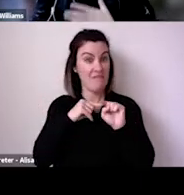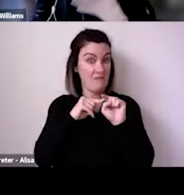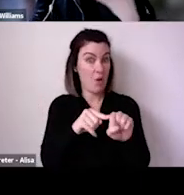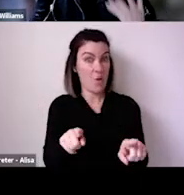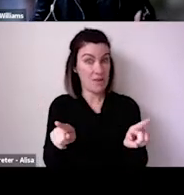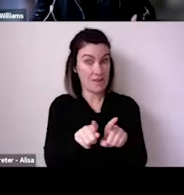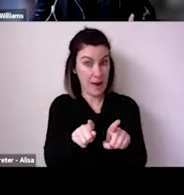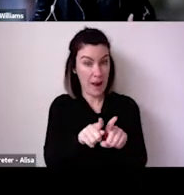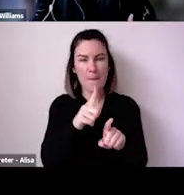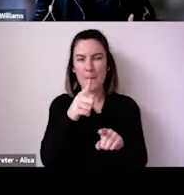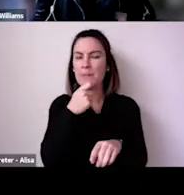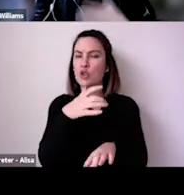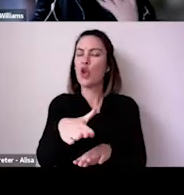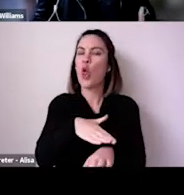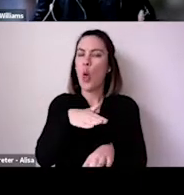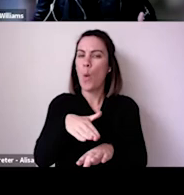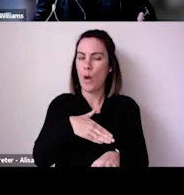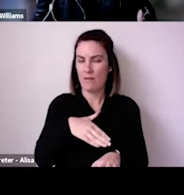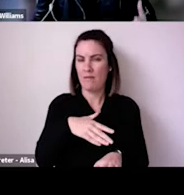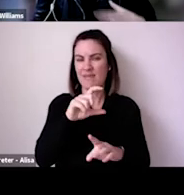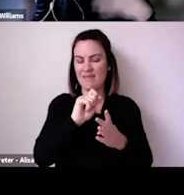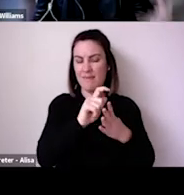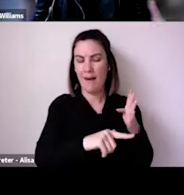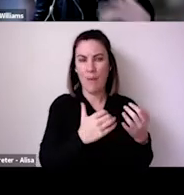around contracting COVID 19 than we're seeing among US audiences even as vaccination levels are quite high here.